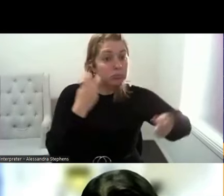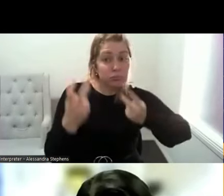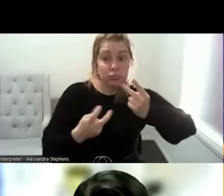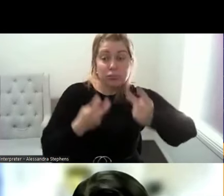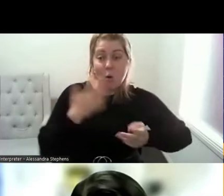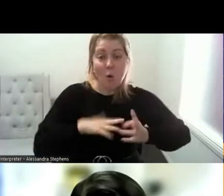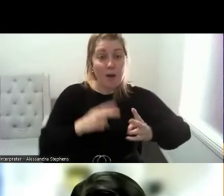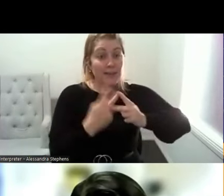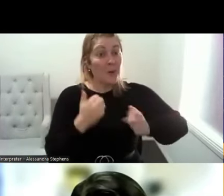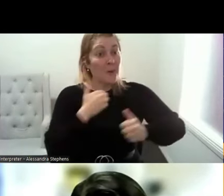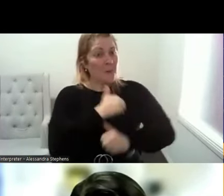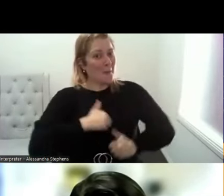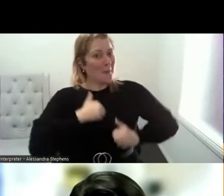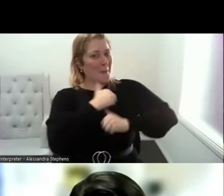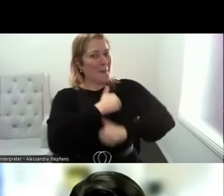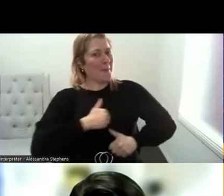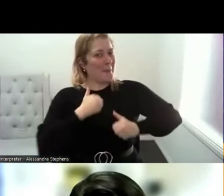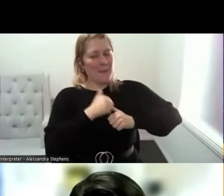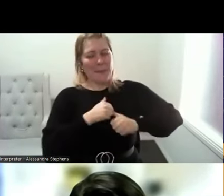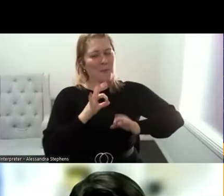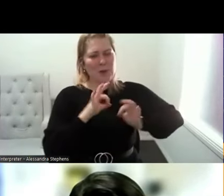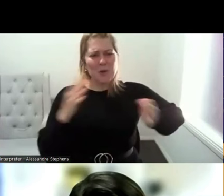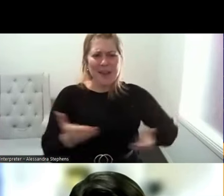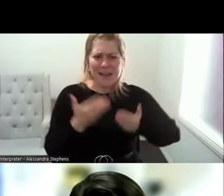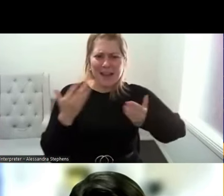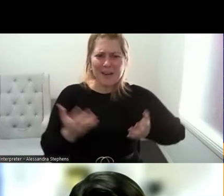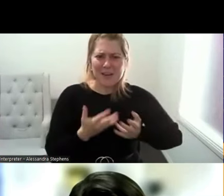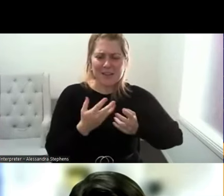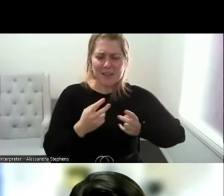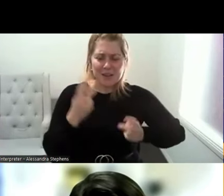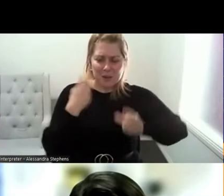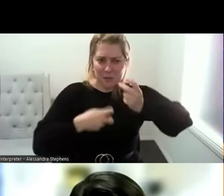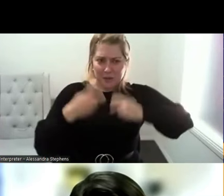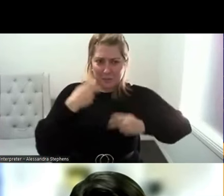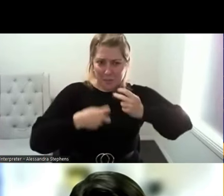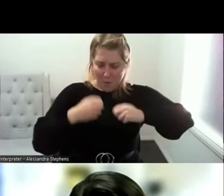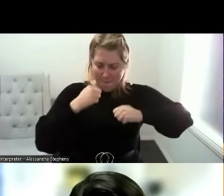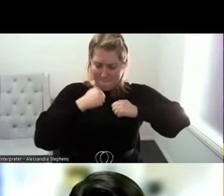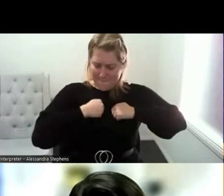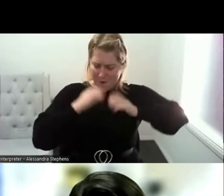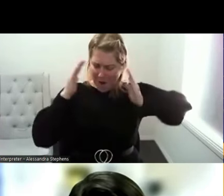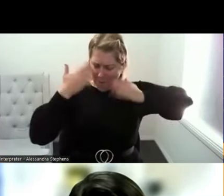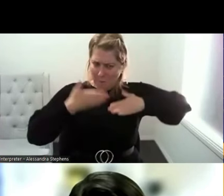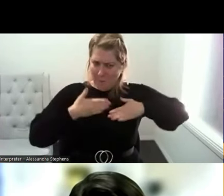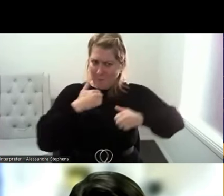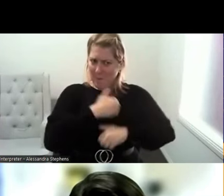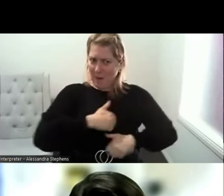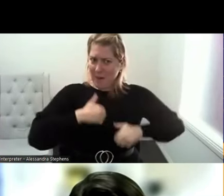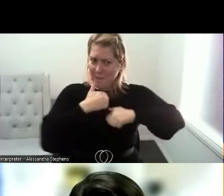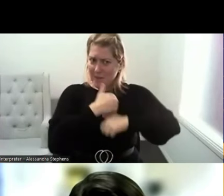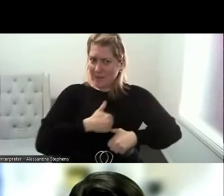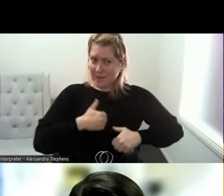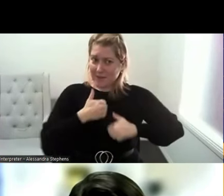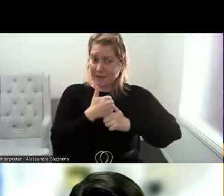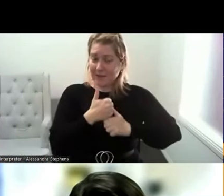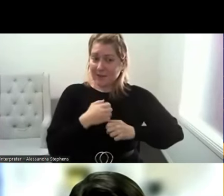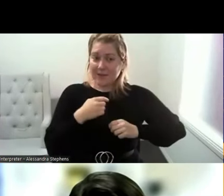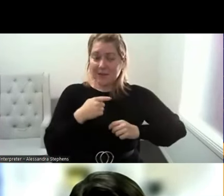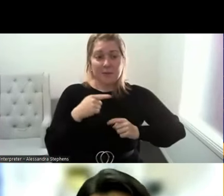and we're not encouraged to explore our own pleasure and I think that's actually a real disadvantage because then we're unable to actually understand what do their own bodies need, want.